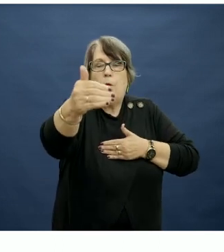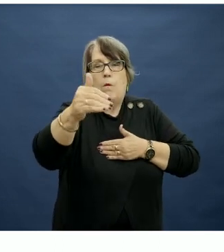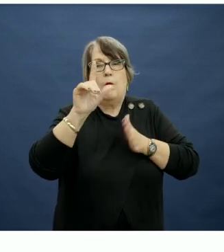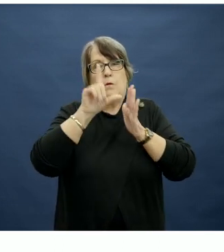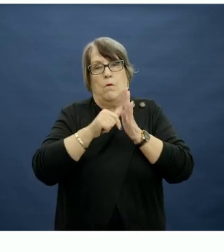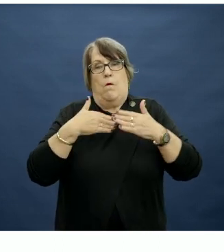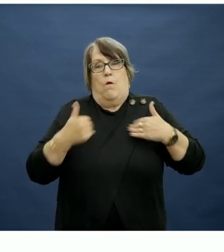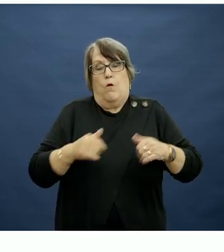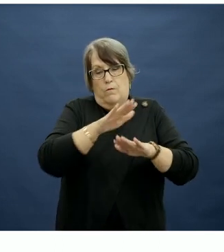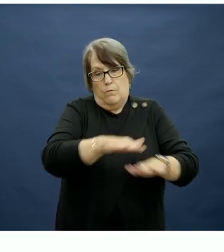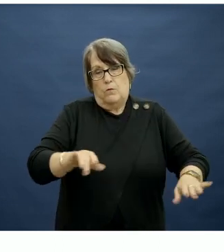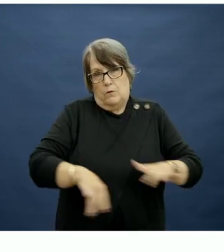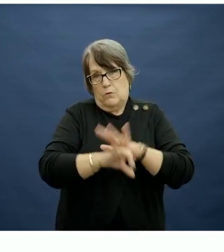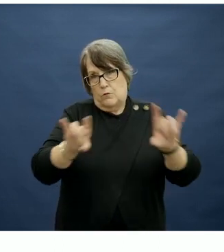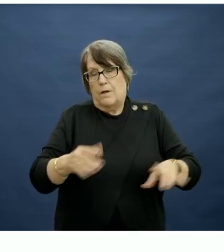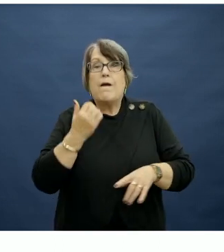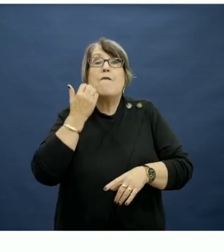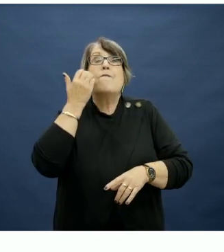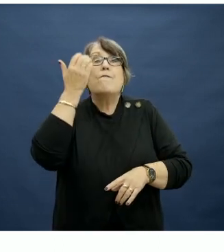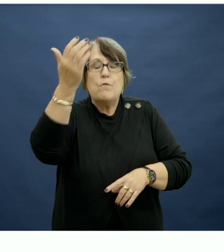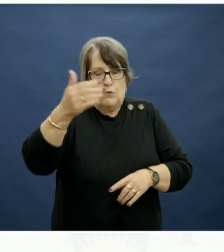children and future generations.